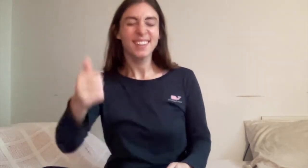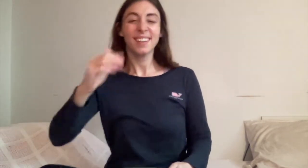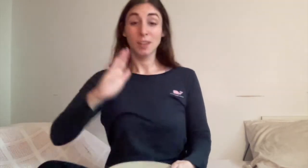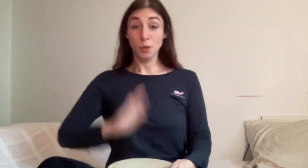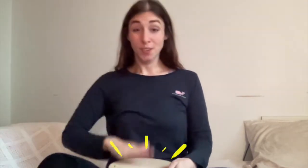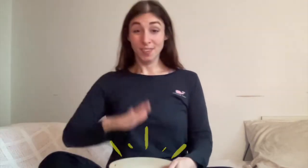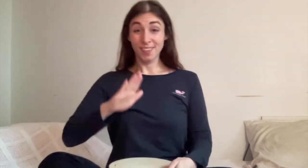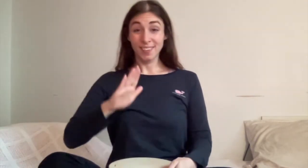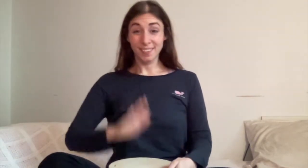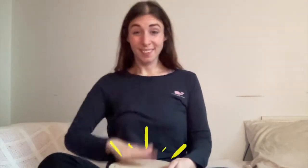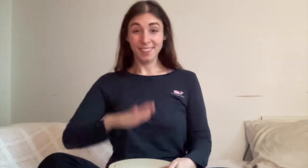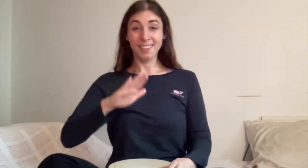my turn